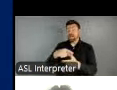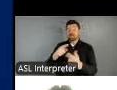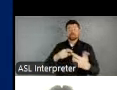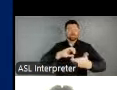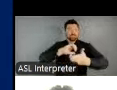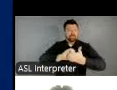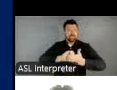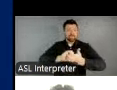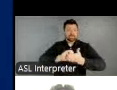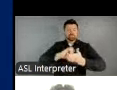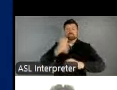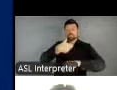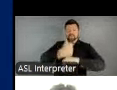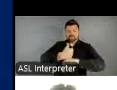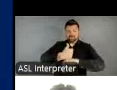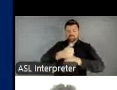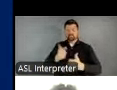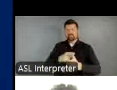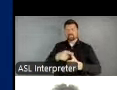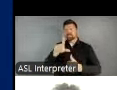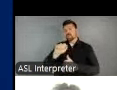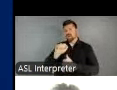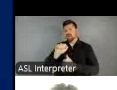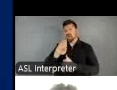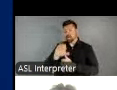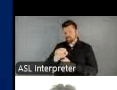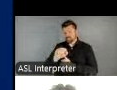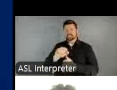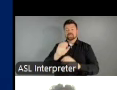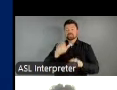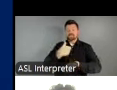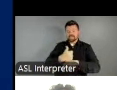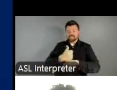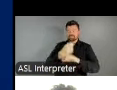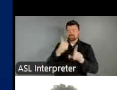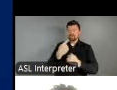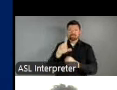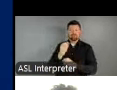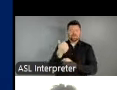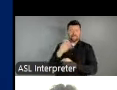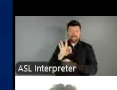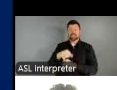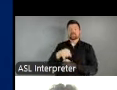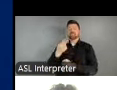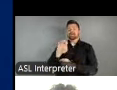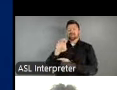in-person NEA Research Lab Summit since 2019. The NEA Research Labs are a national program